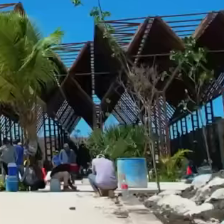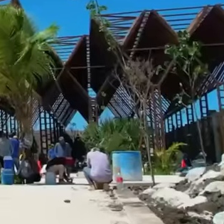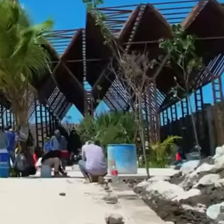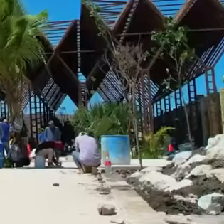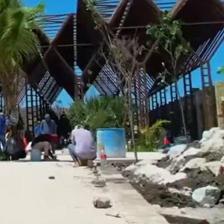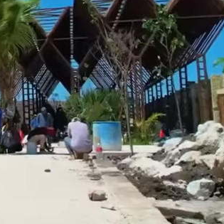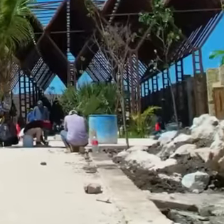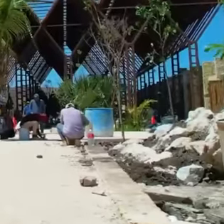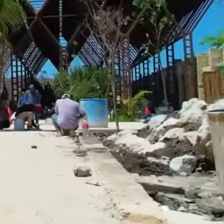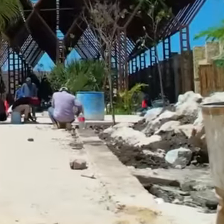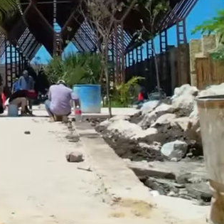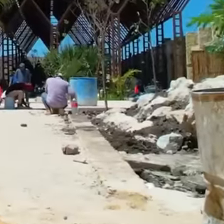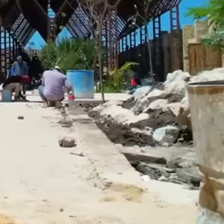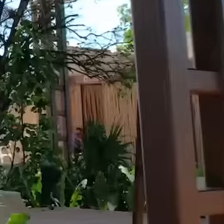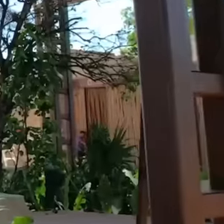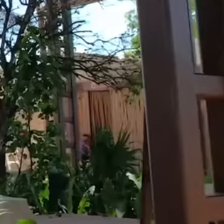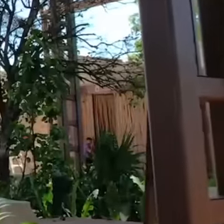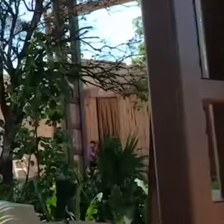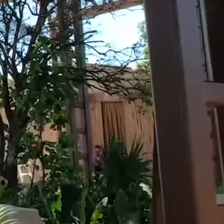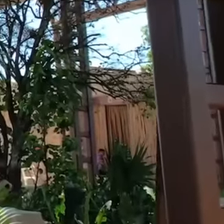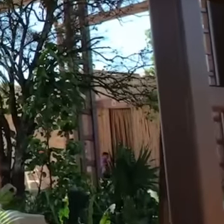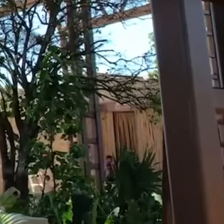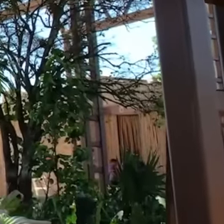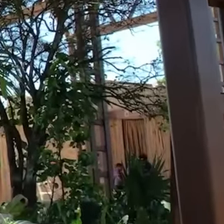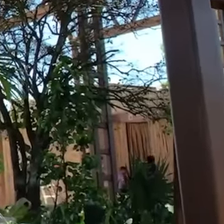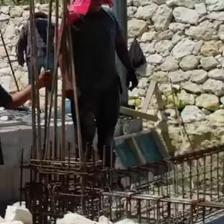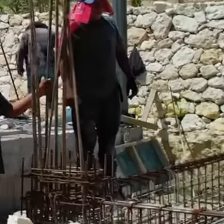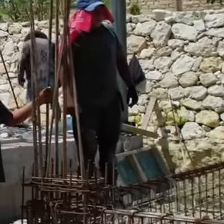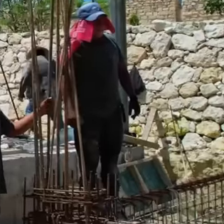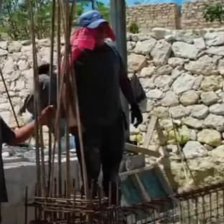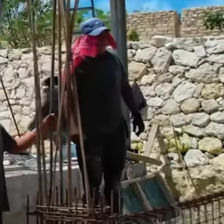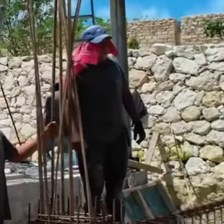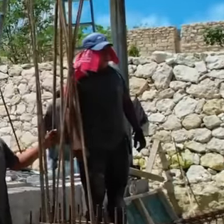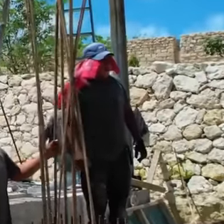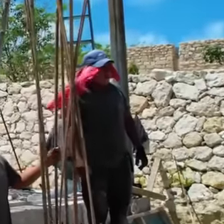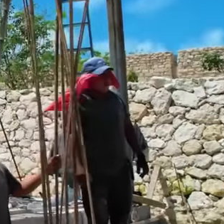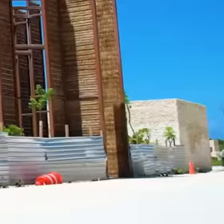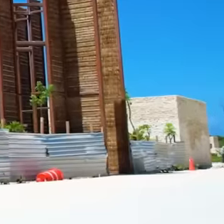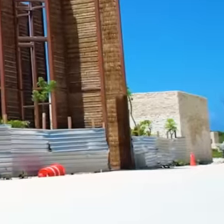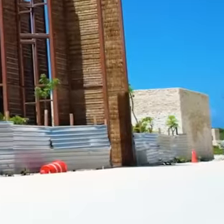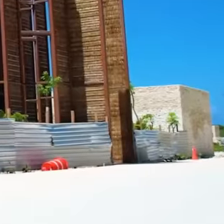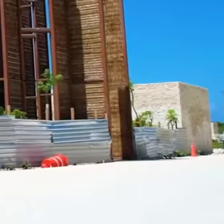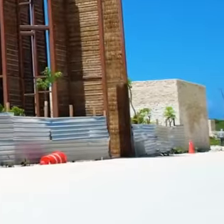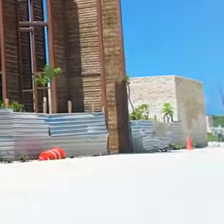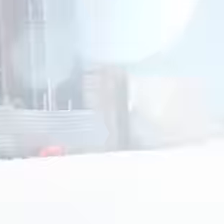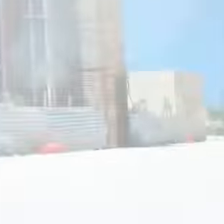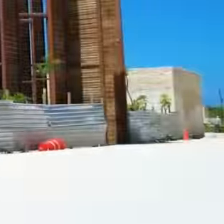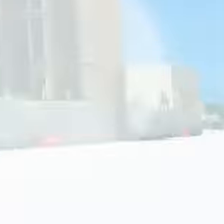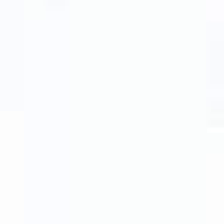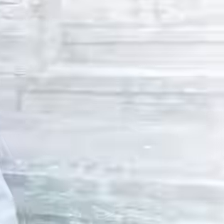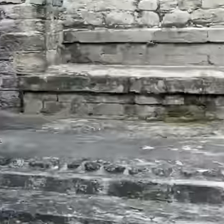several months of construction, today President López Obrador finally opens the doors to the